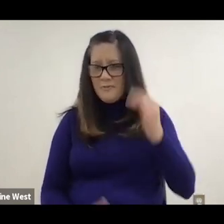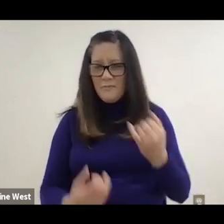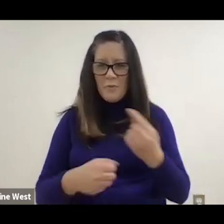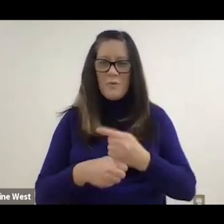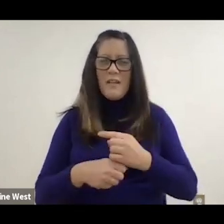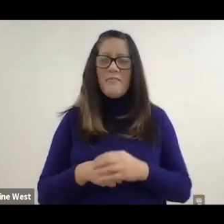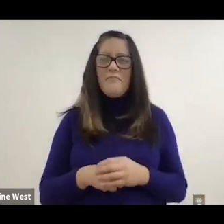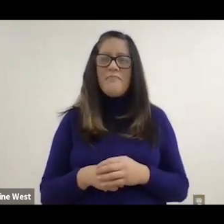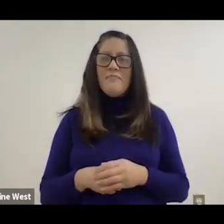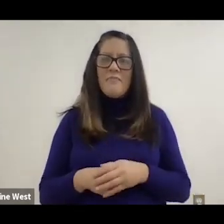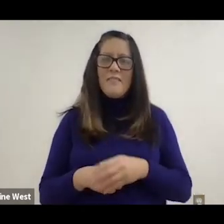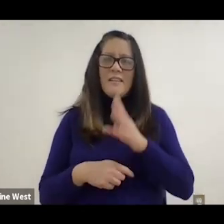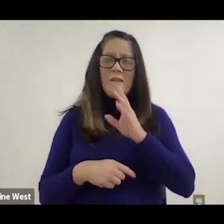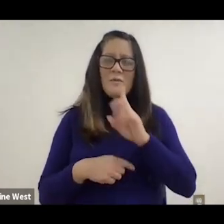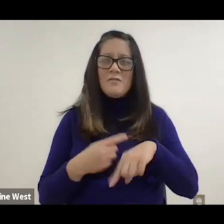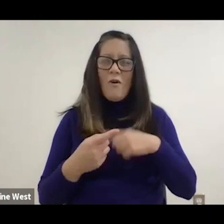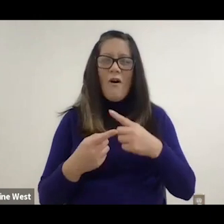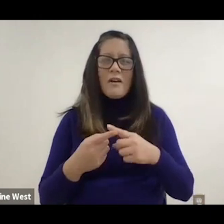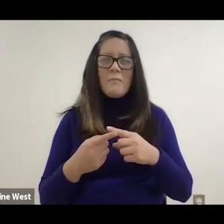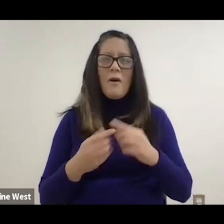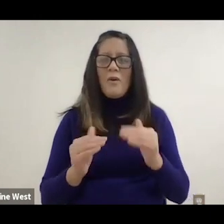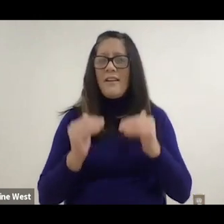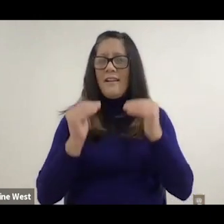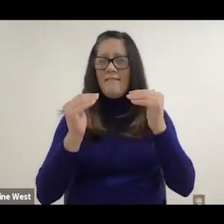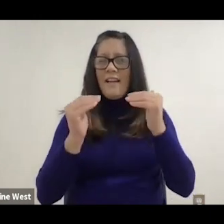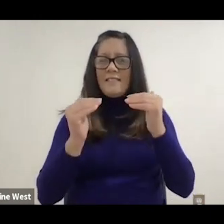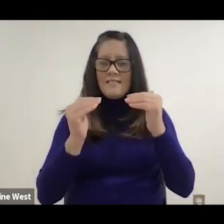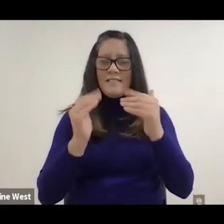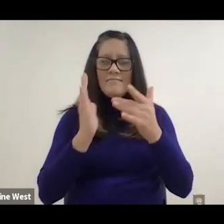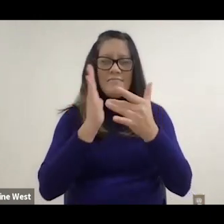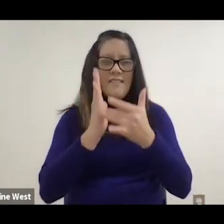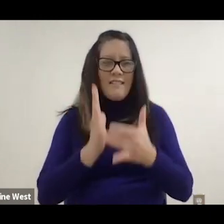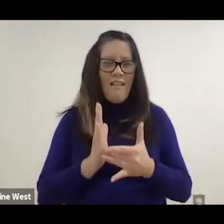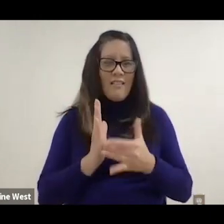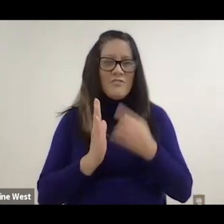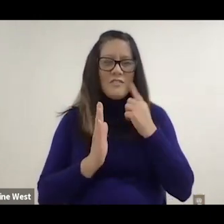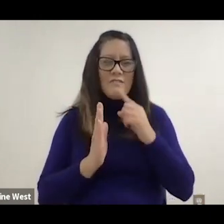I'm going to be talking about some of our advanced technology for people with disabilities